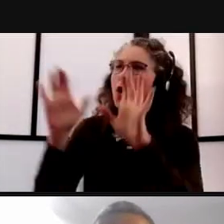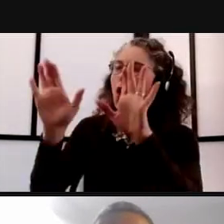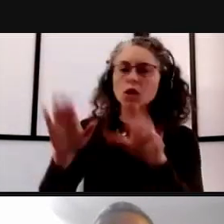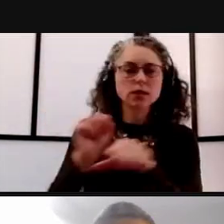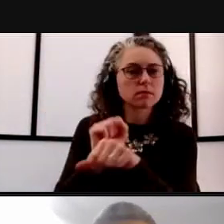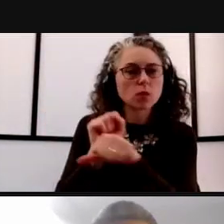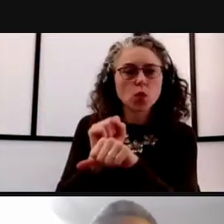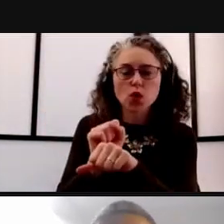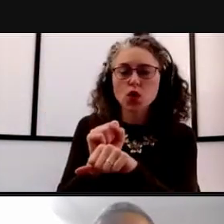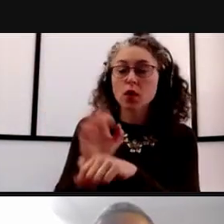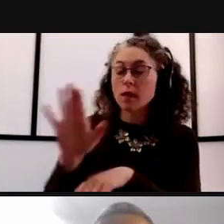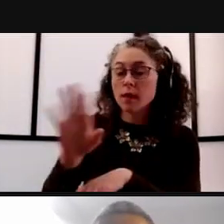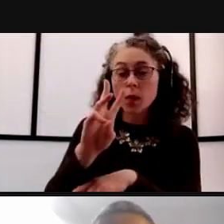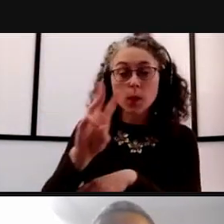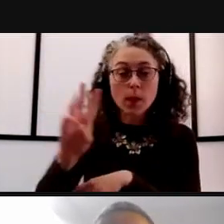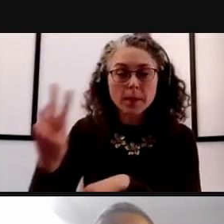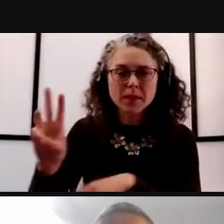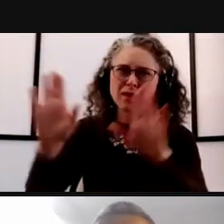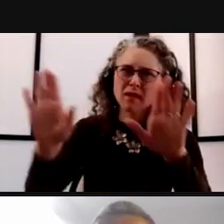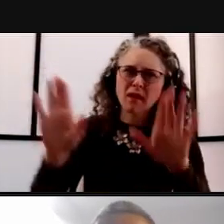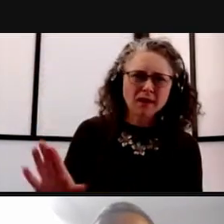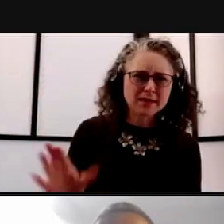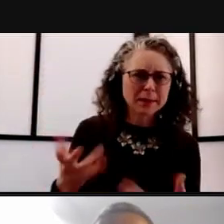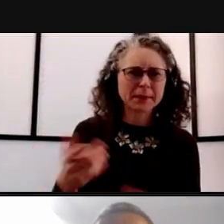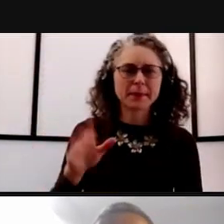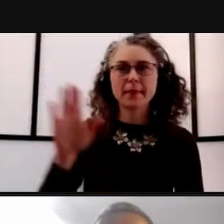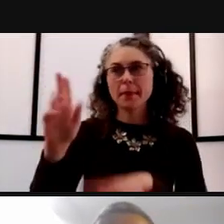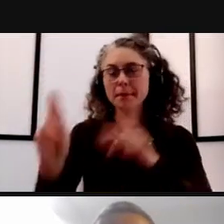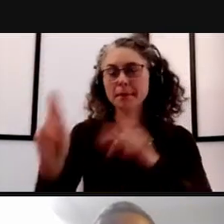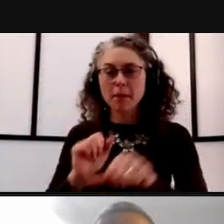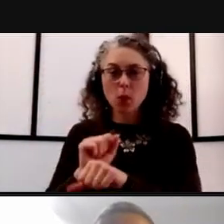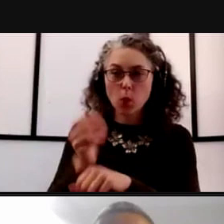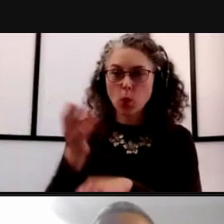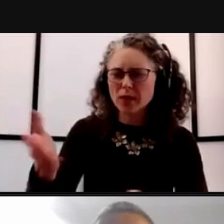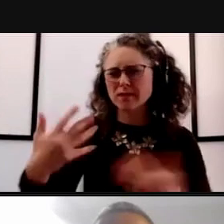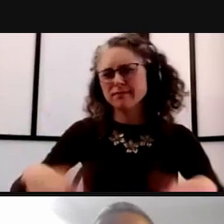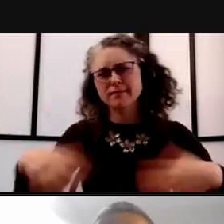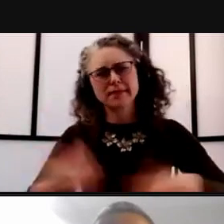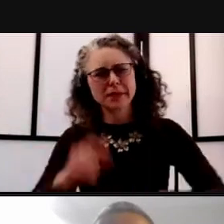Their website is great. The people there are wonderful, they're doing great work.